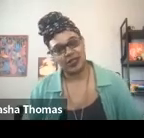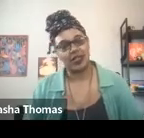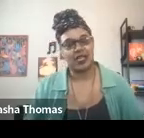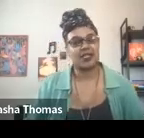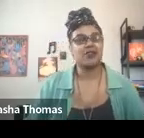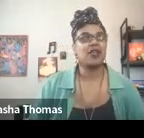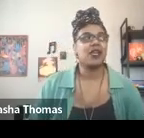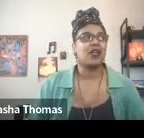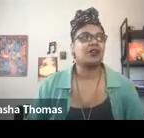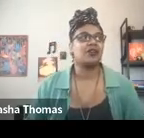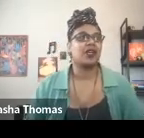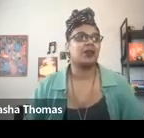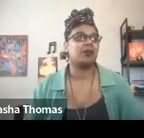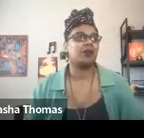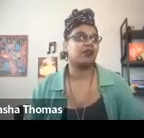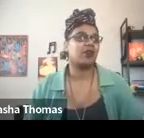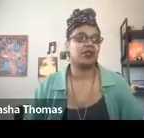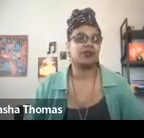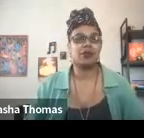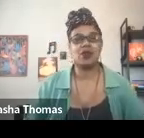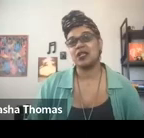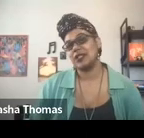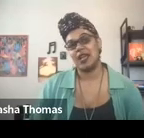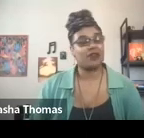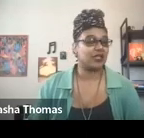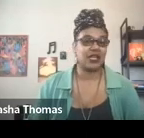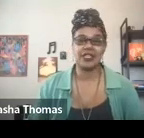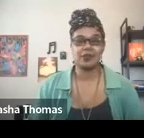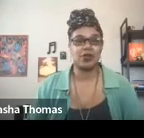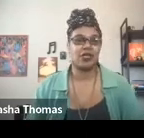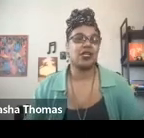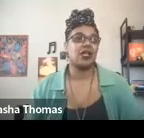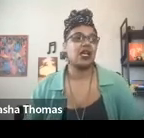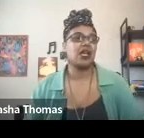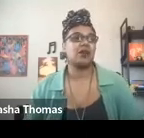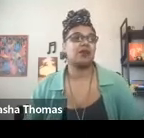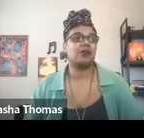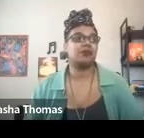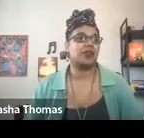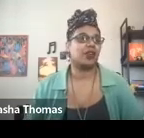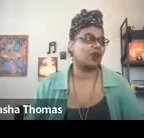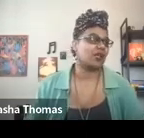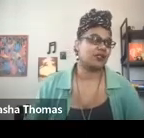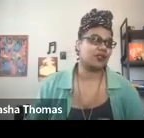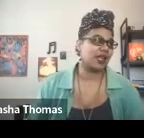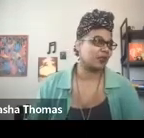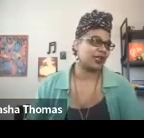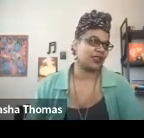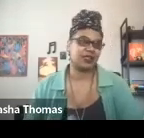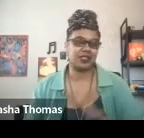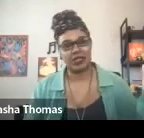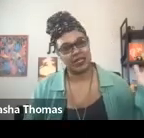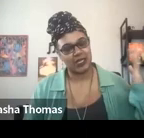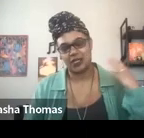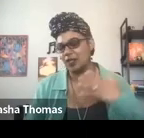It's a collective of black folks from across the African diaspora, across aspects of disability,